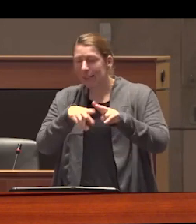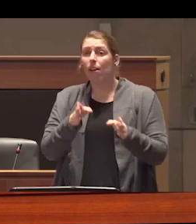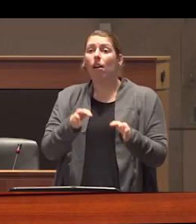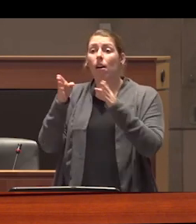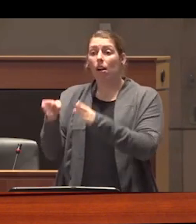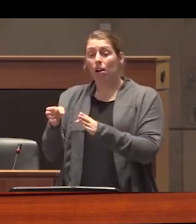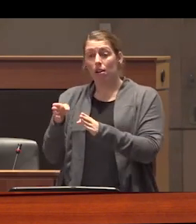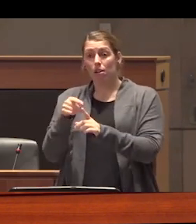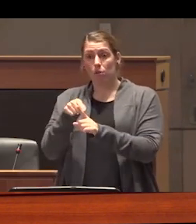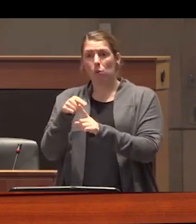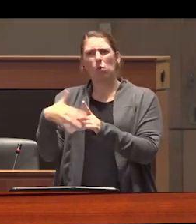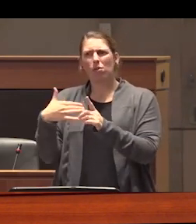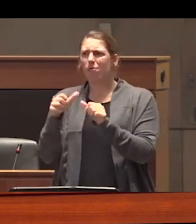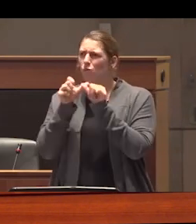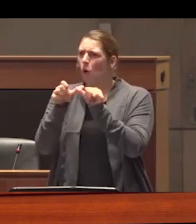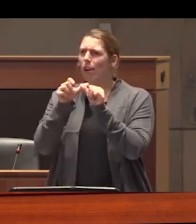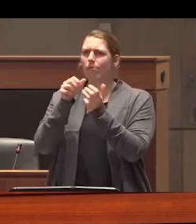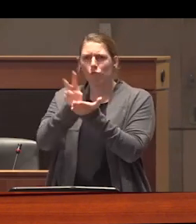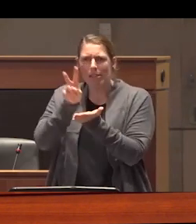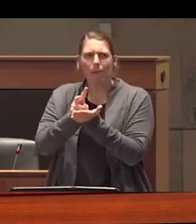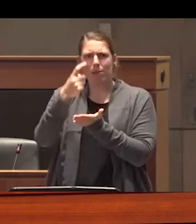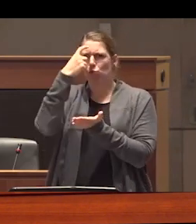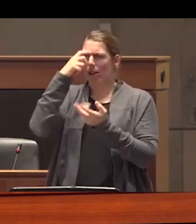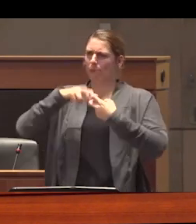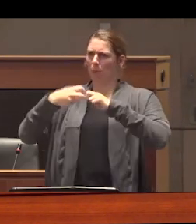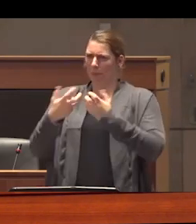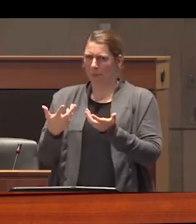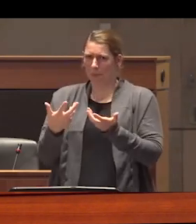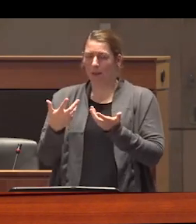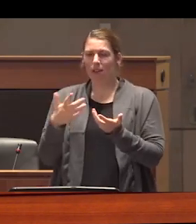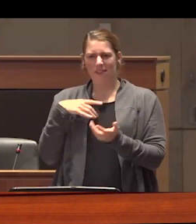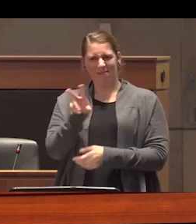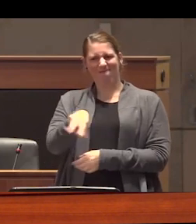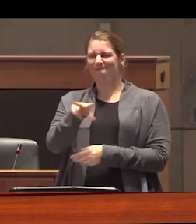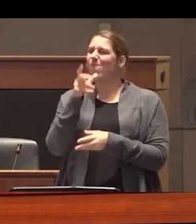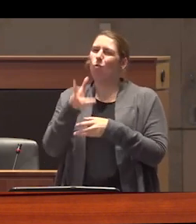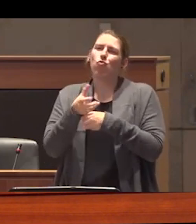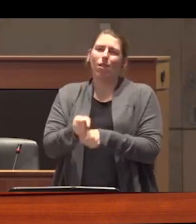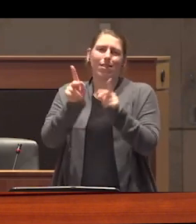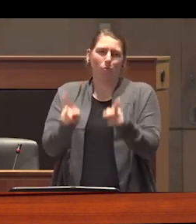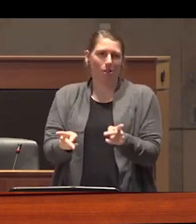them as having chronic relapsing brain diseases we don't trust them we don't believe that they